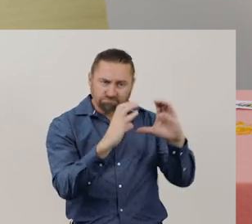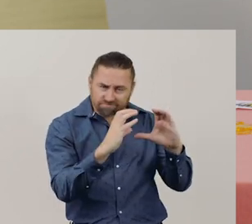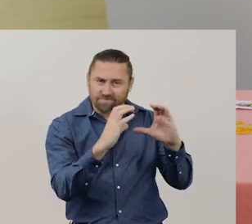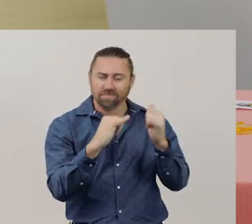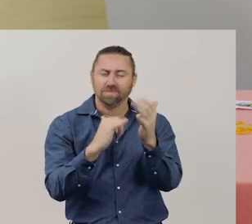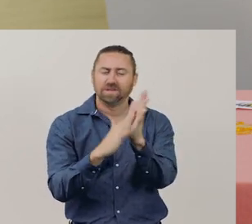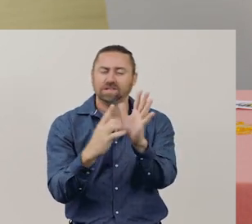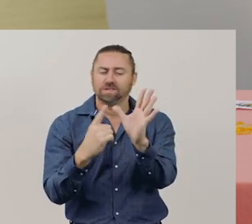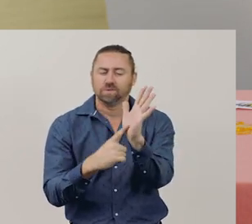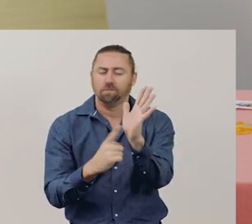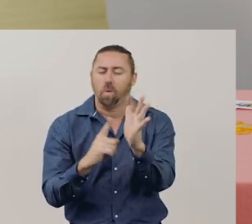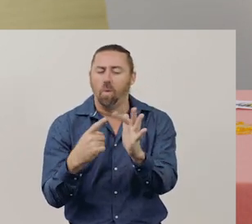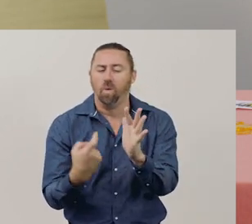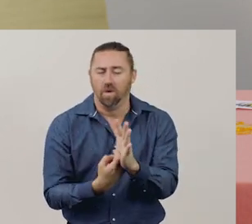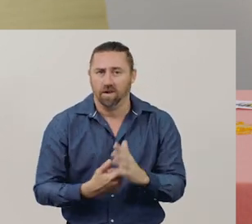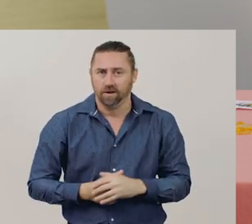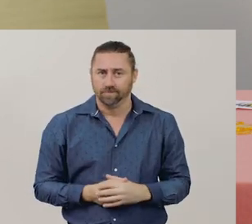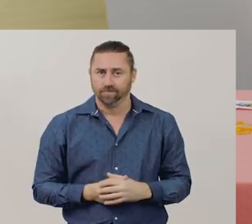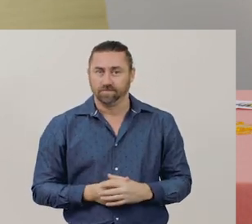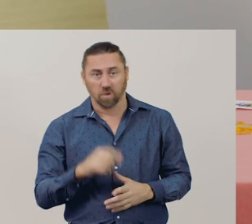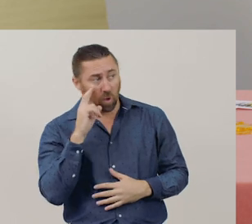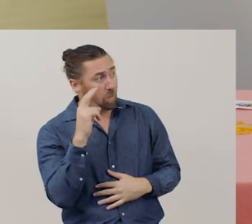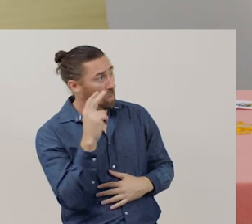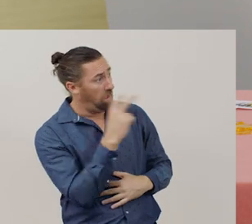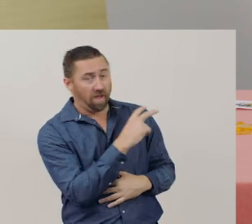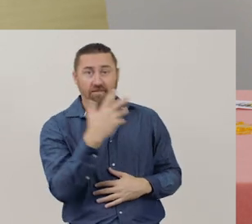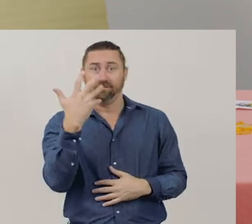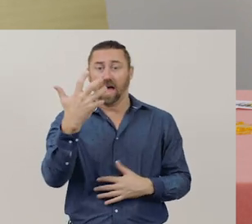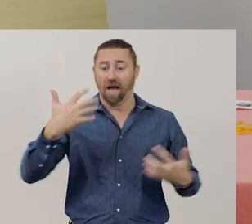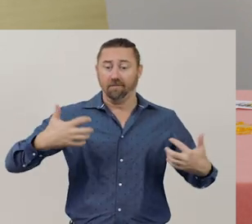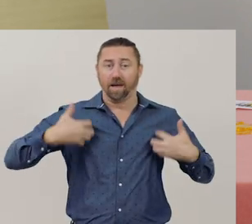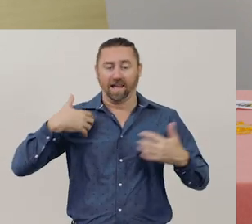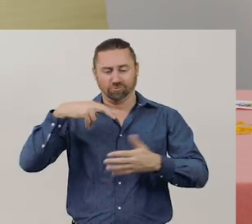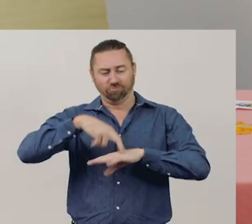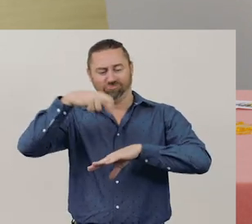Let’s watch a video now of five little monkeys jumping on the bed.